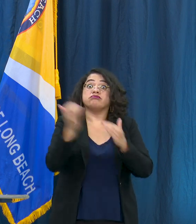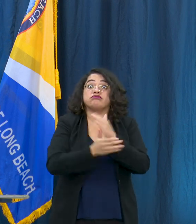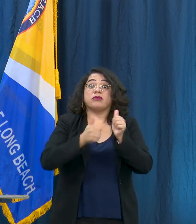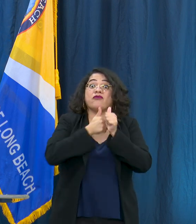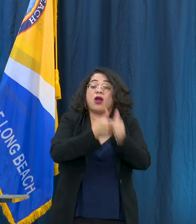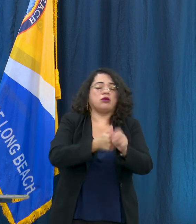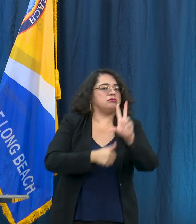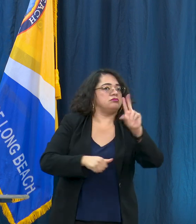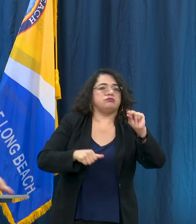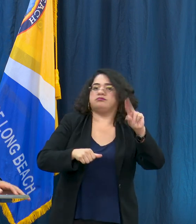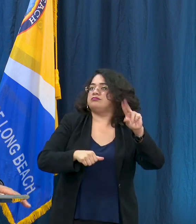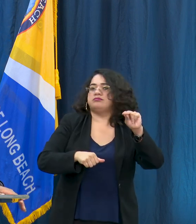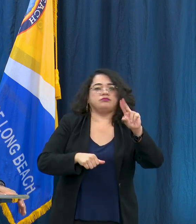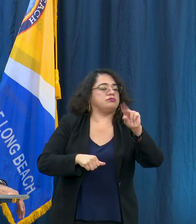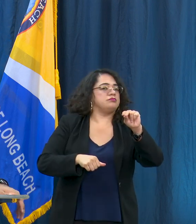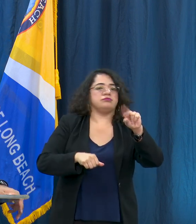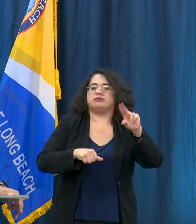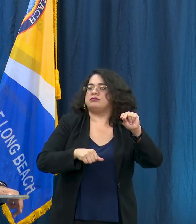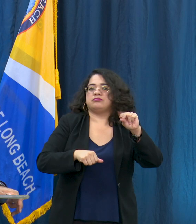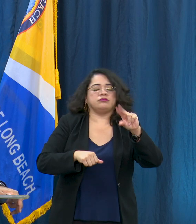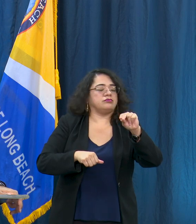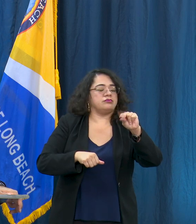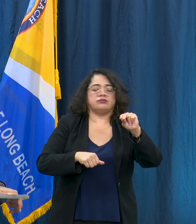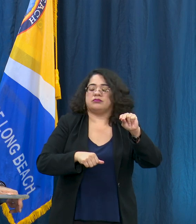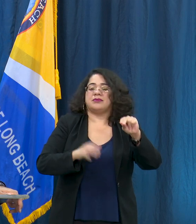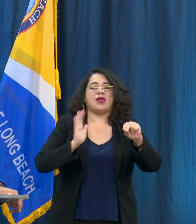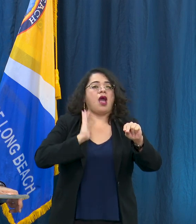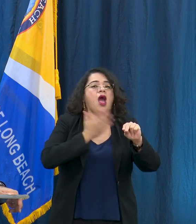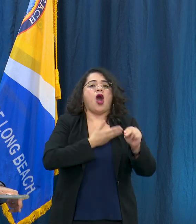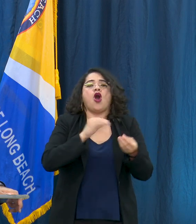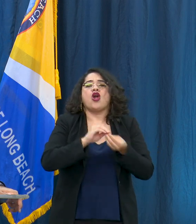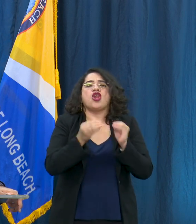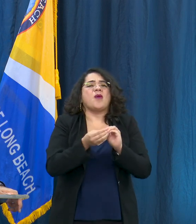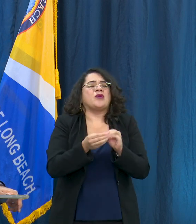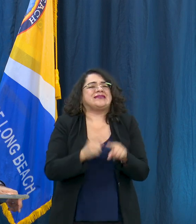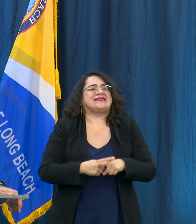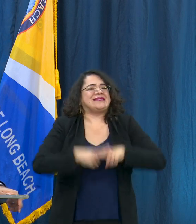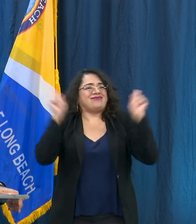because our numbers are not as good as other parts of the counties as it